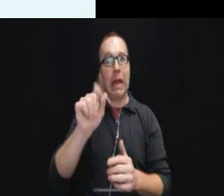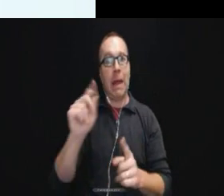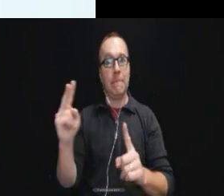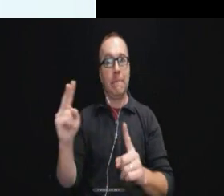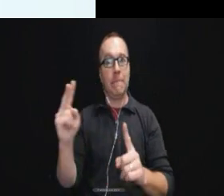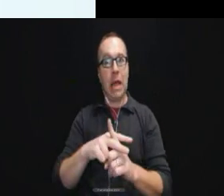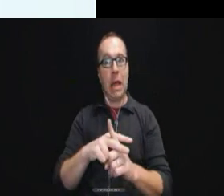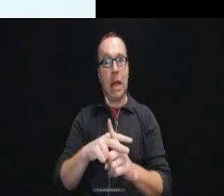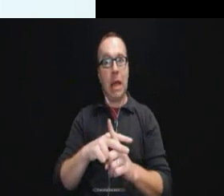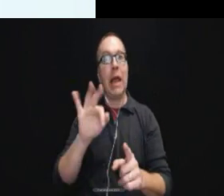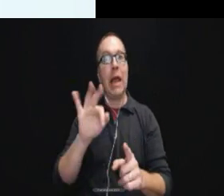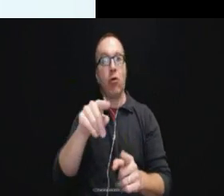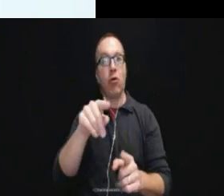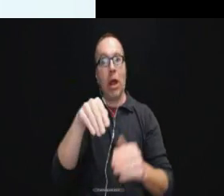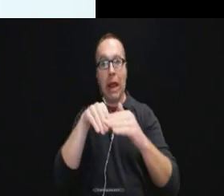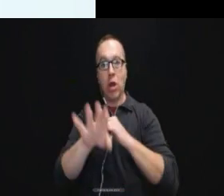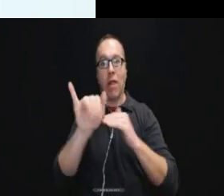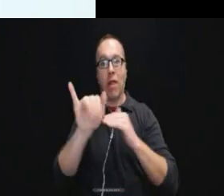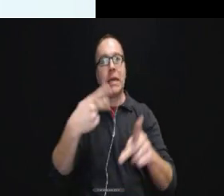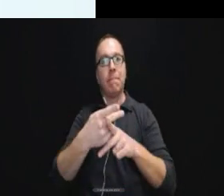sort of exigent circumstances.